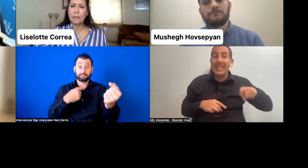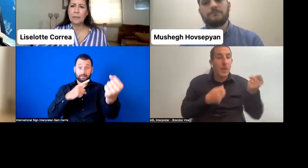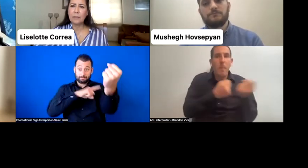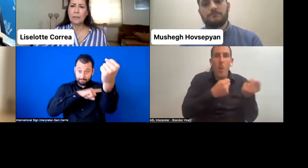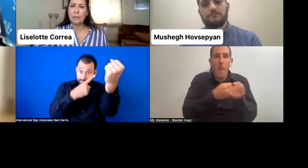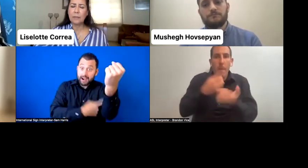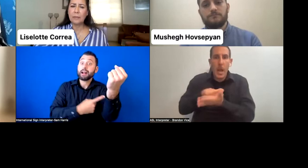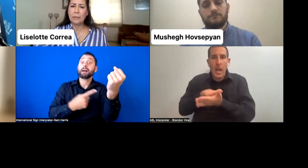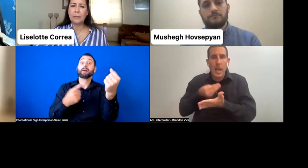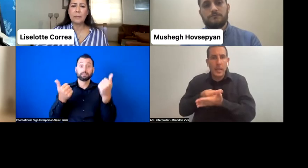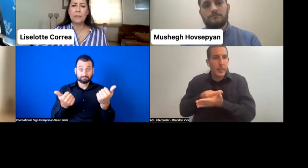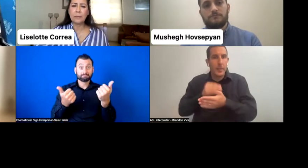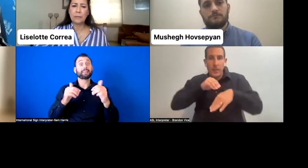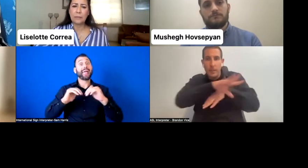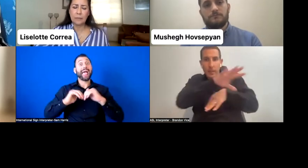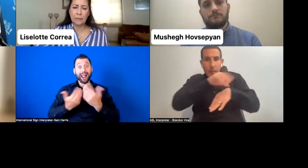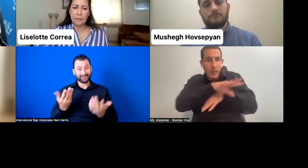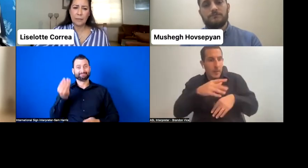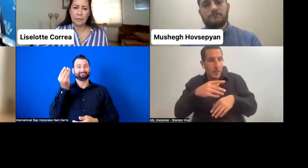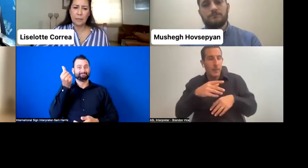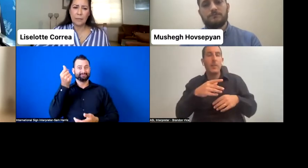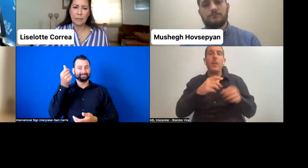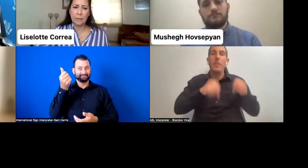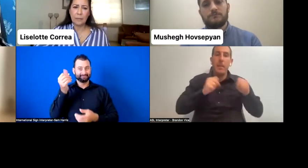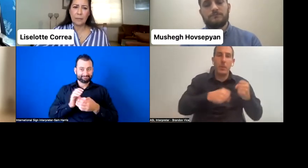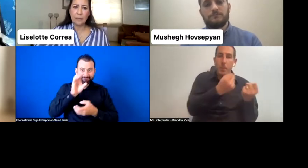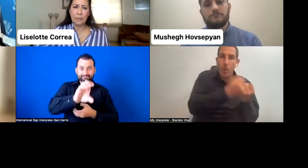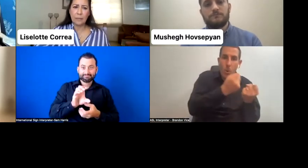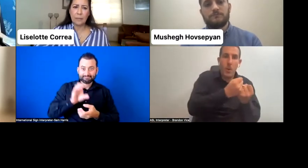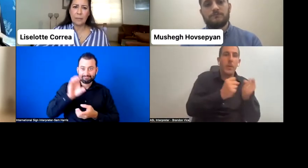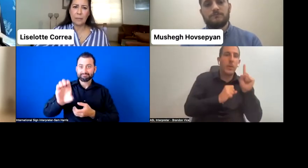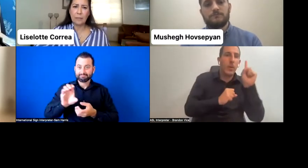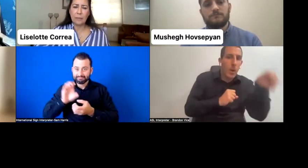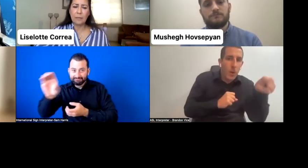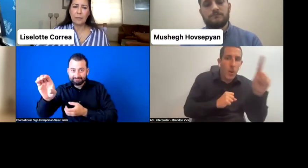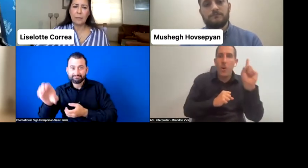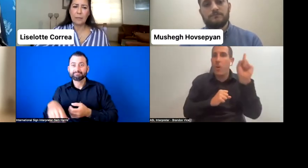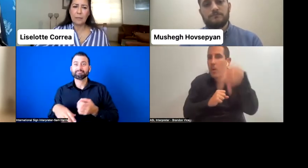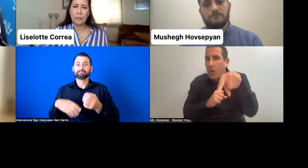are willing to go to Kampala to actually fight for their rights and fight for themselves.